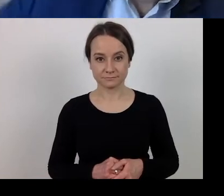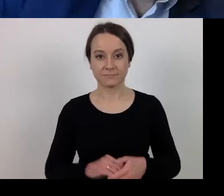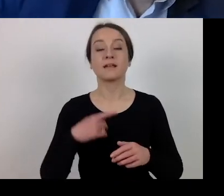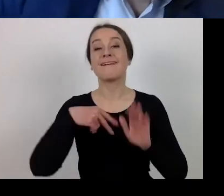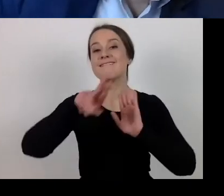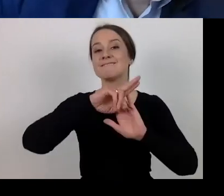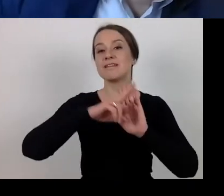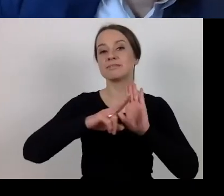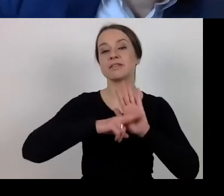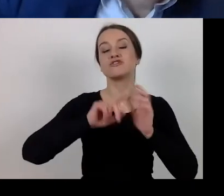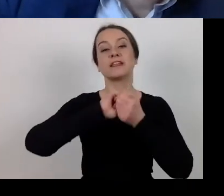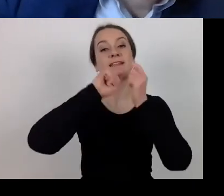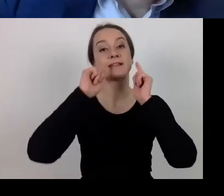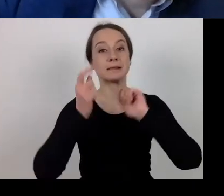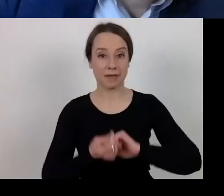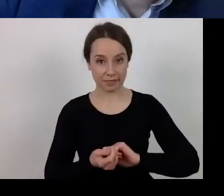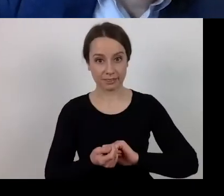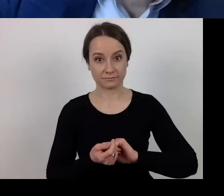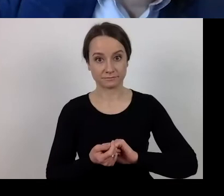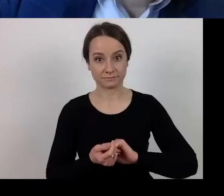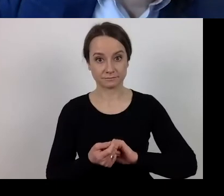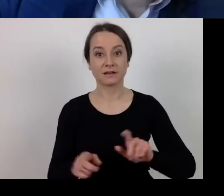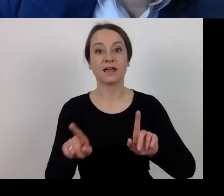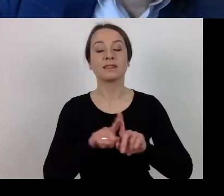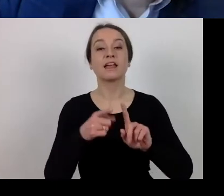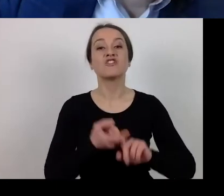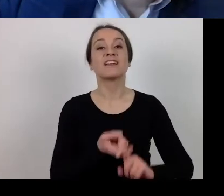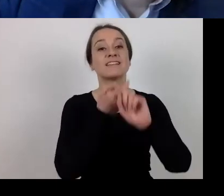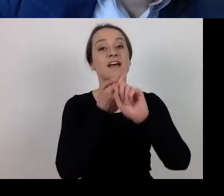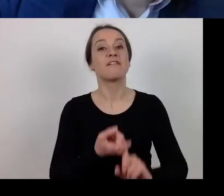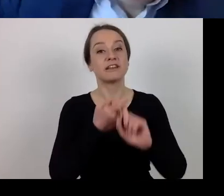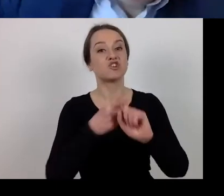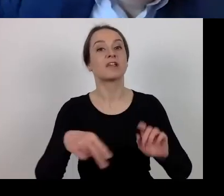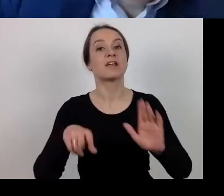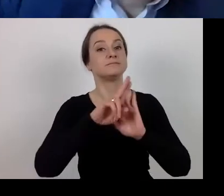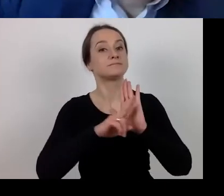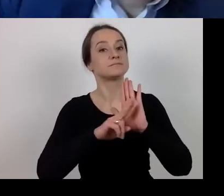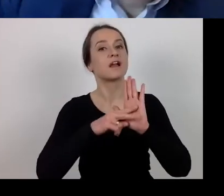and suspensions of guidelines due to exceptional circumstances.